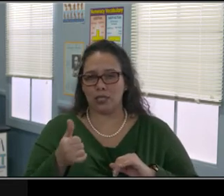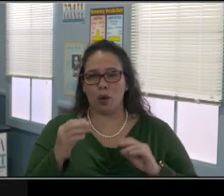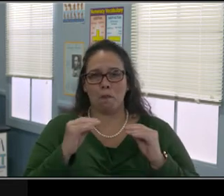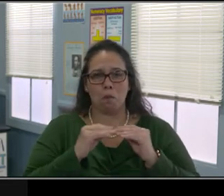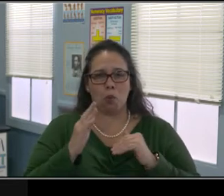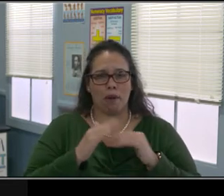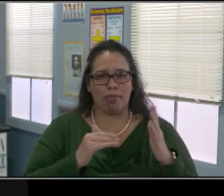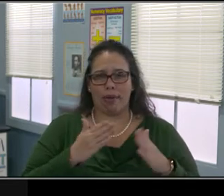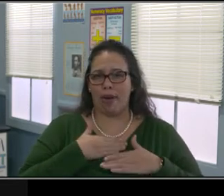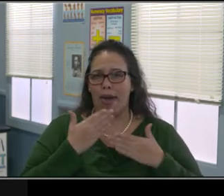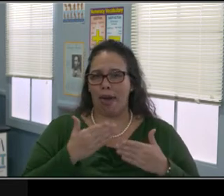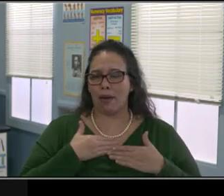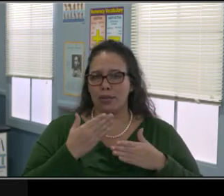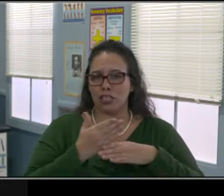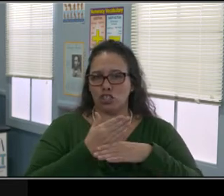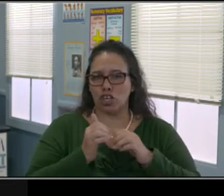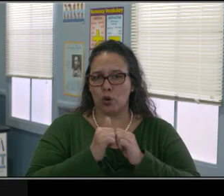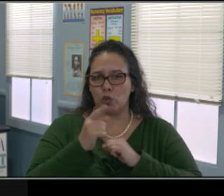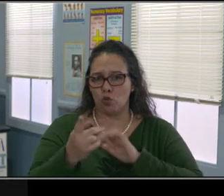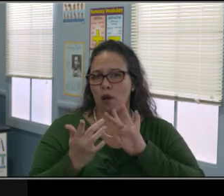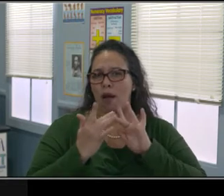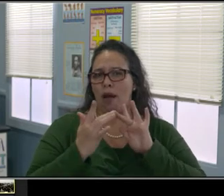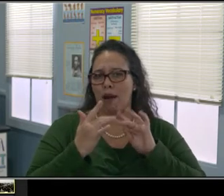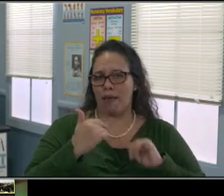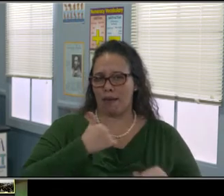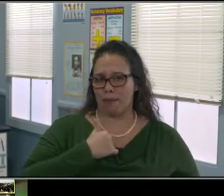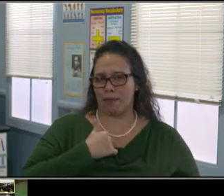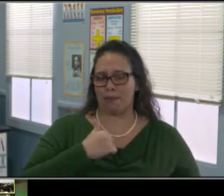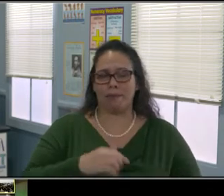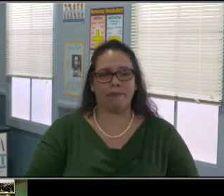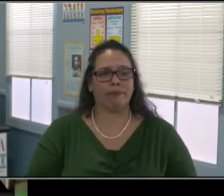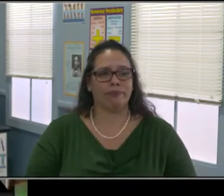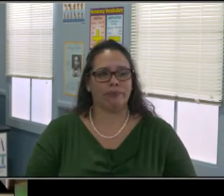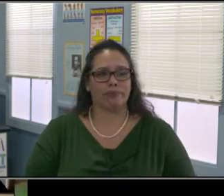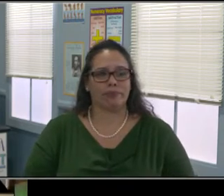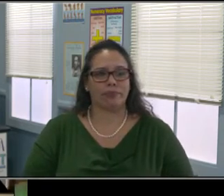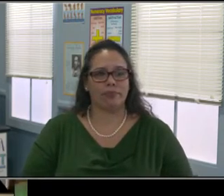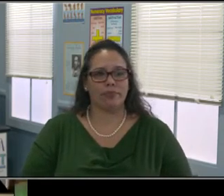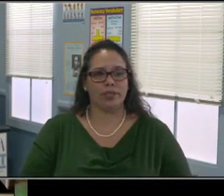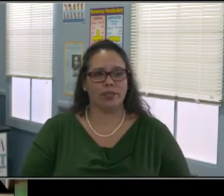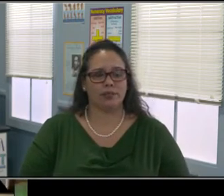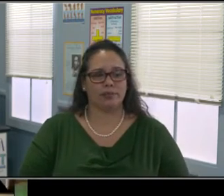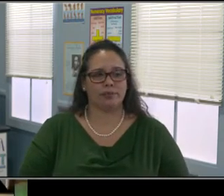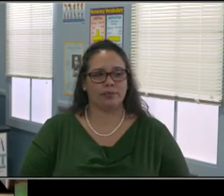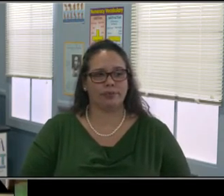So I'm gonna talk a little bit about how the bill affected everybody prior to July